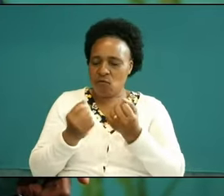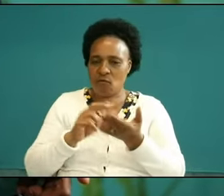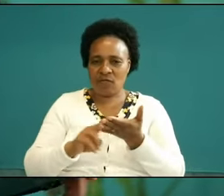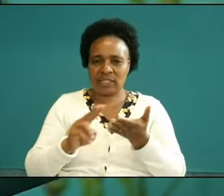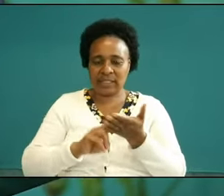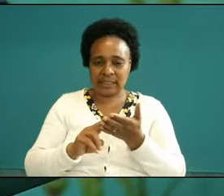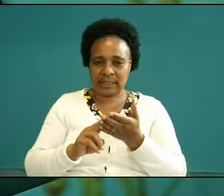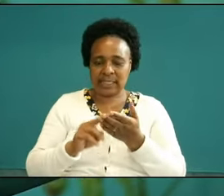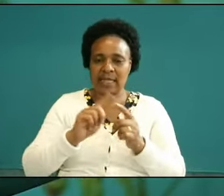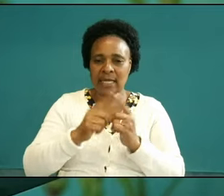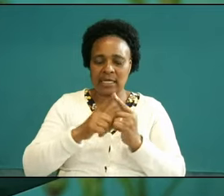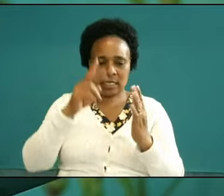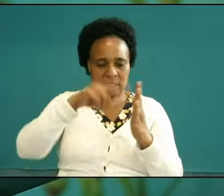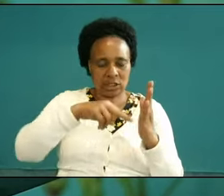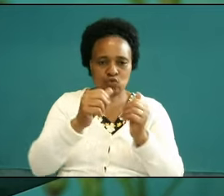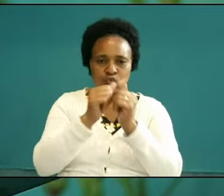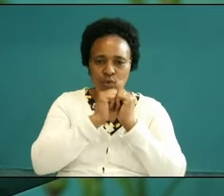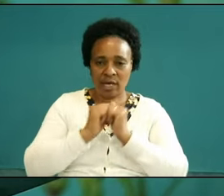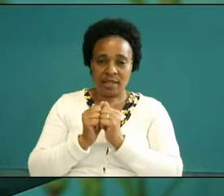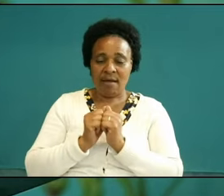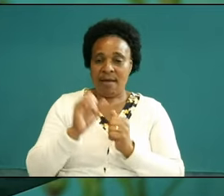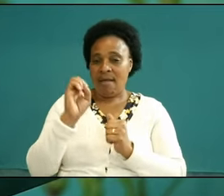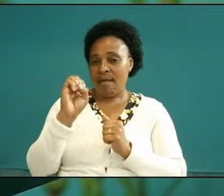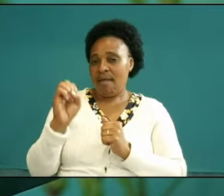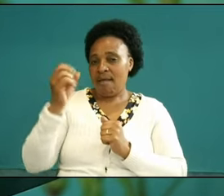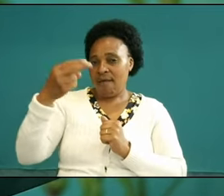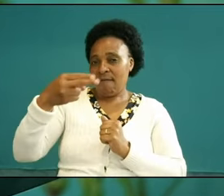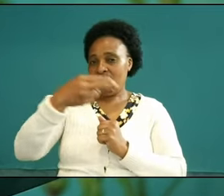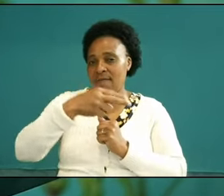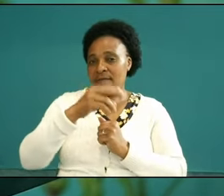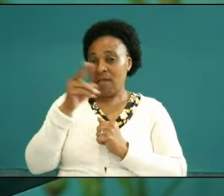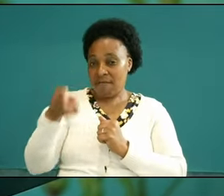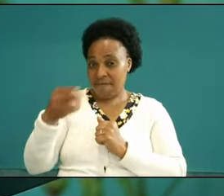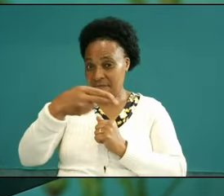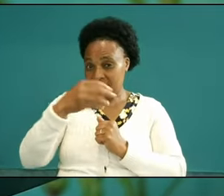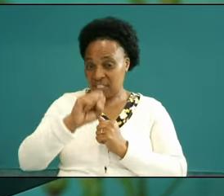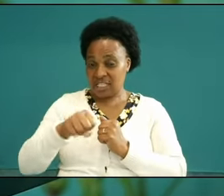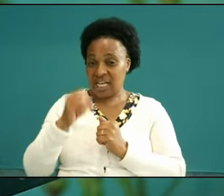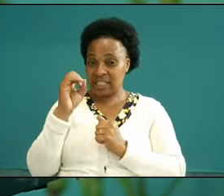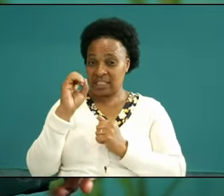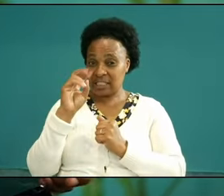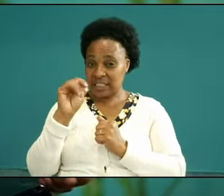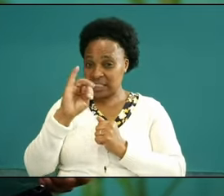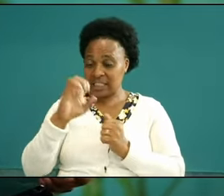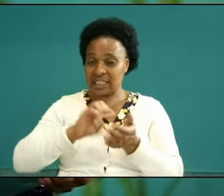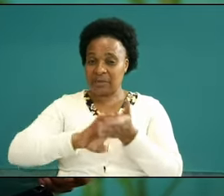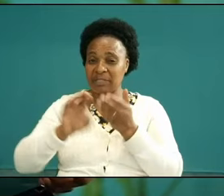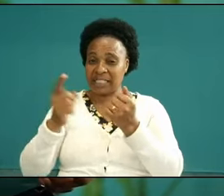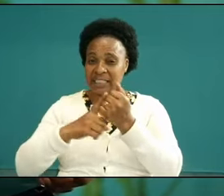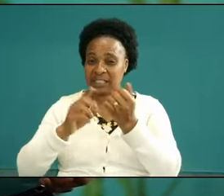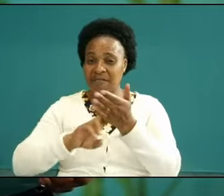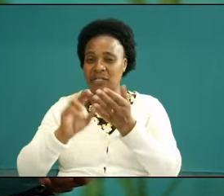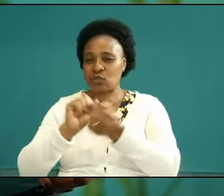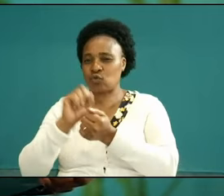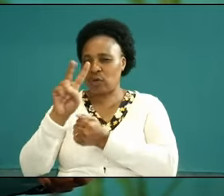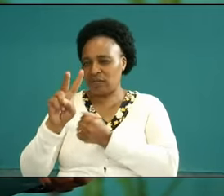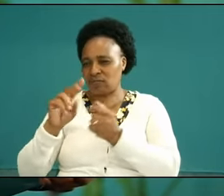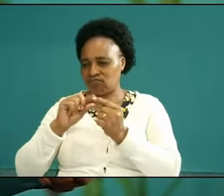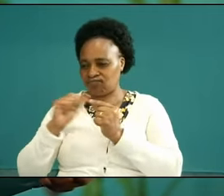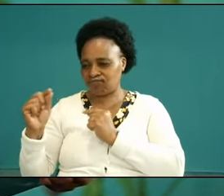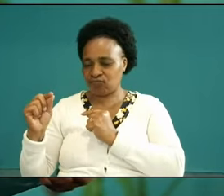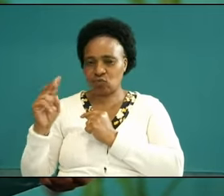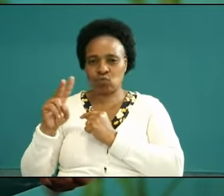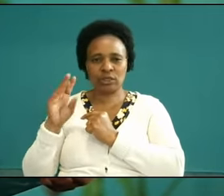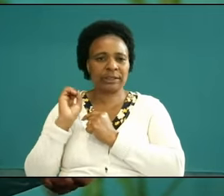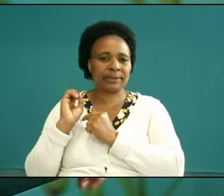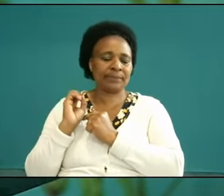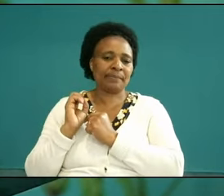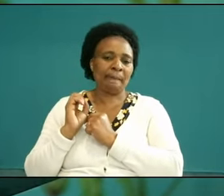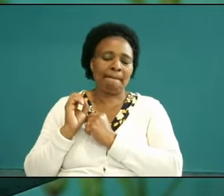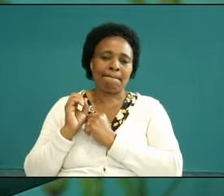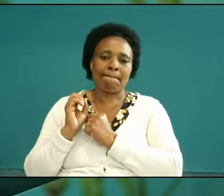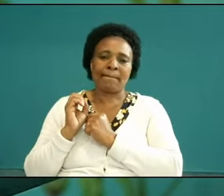with me to the book of Ephesians chapter 6 verse number 12 down to verse number 20 the word of God